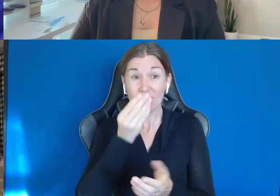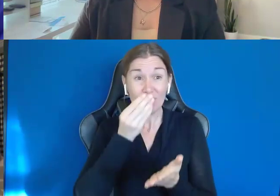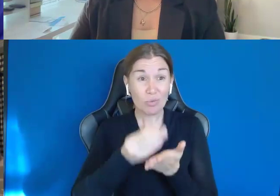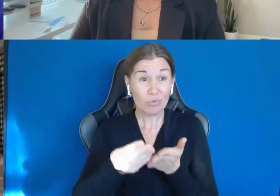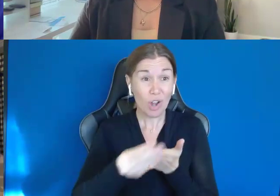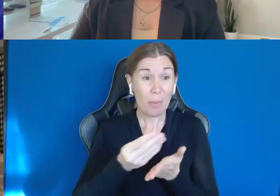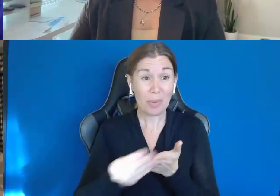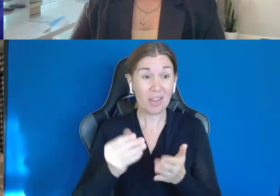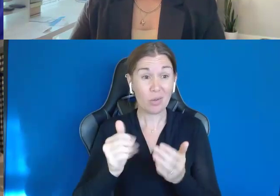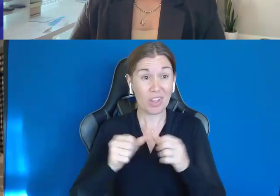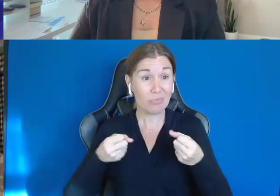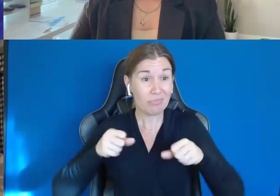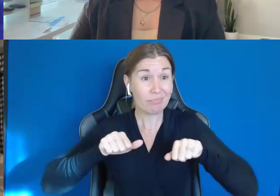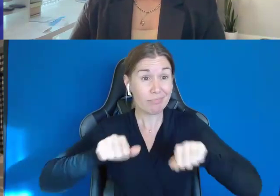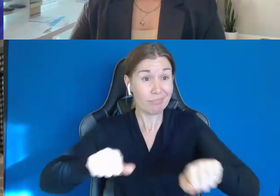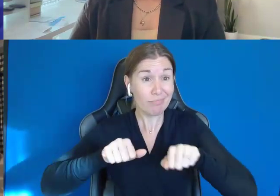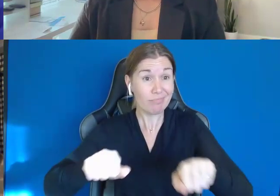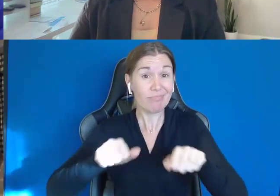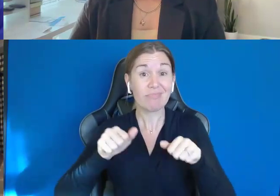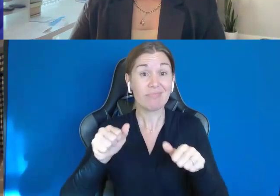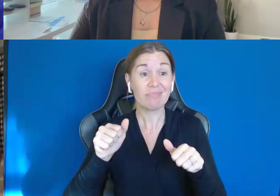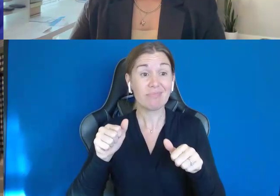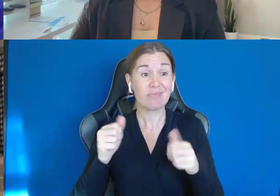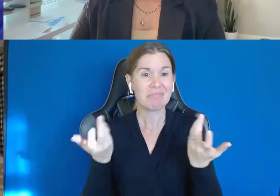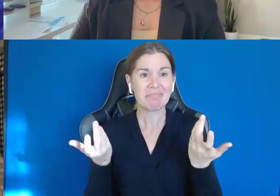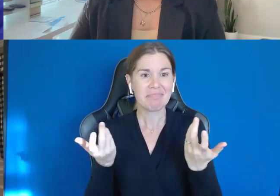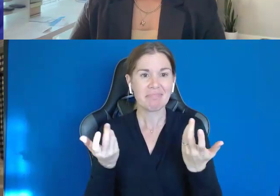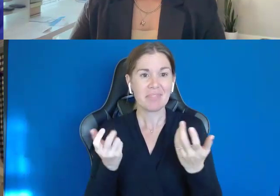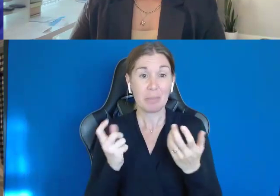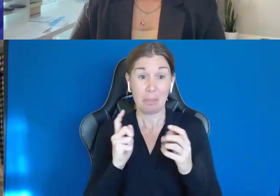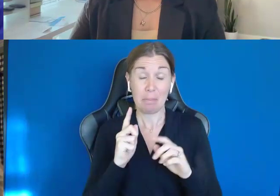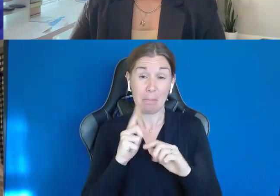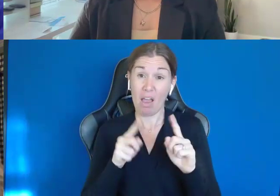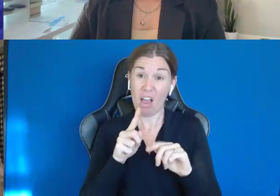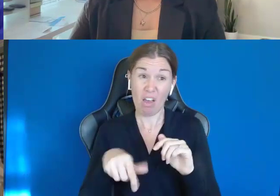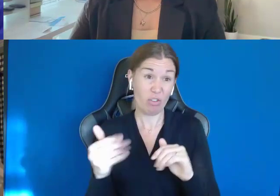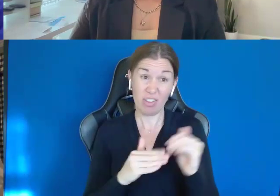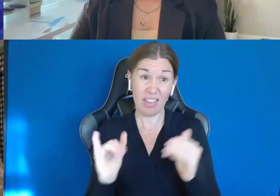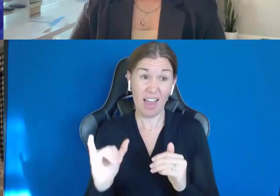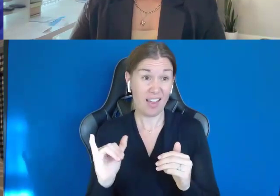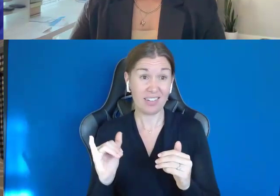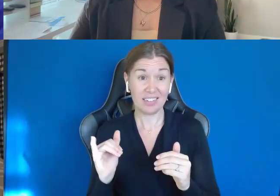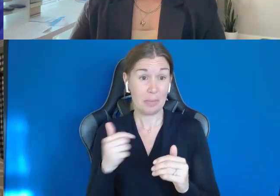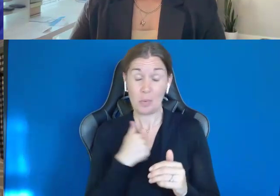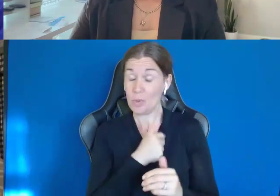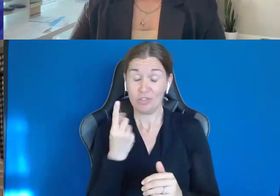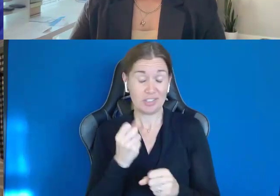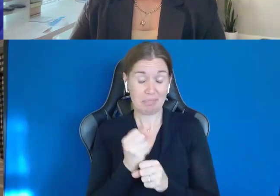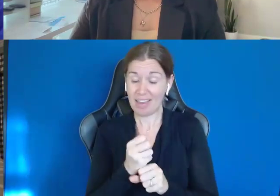But other than that, you know. So, that's what happened, and we just make every decision just kind of together.